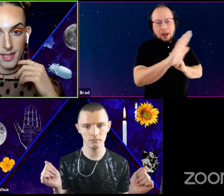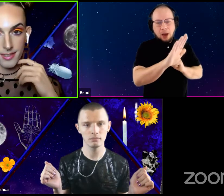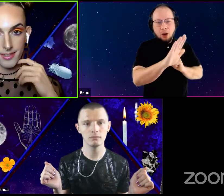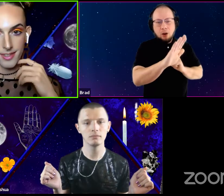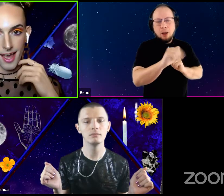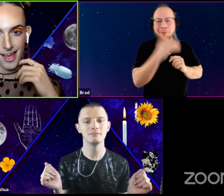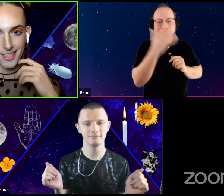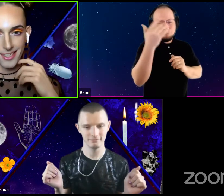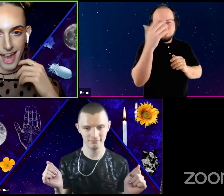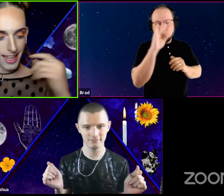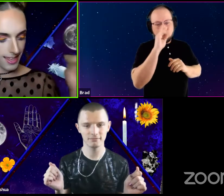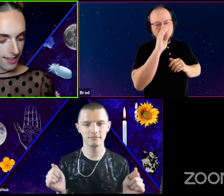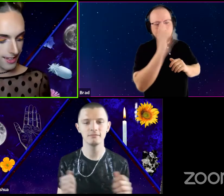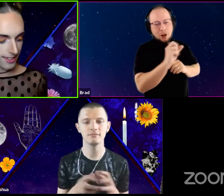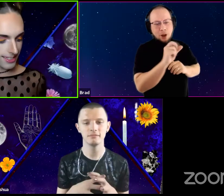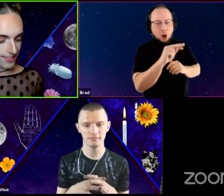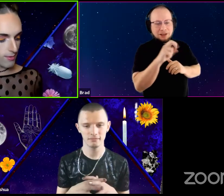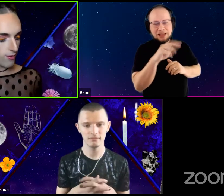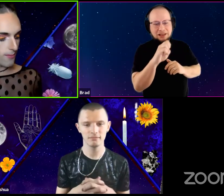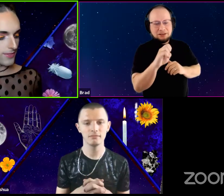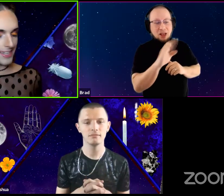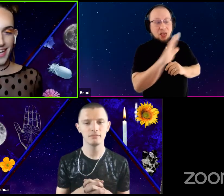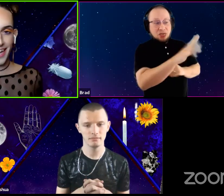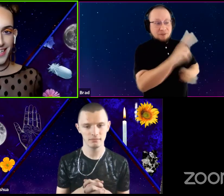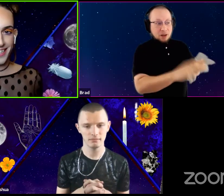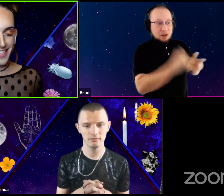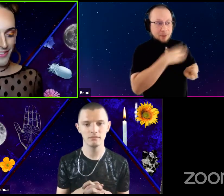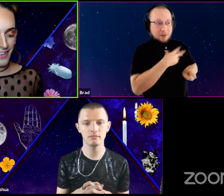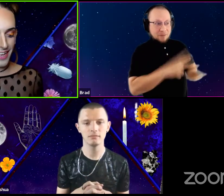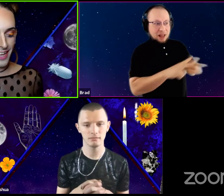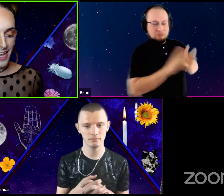And I think it seems from today and this evening that you